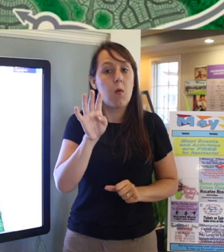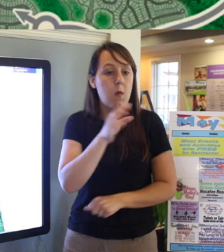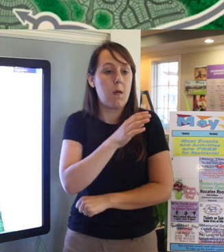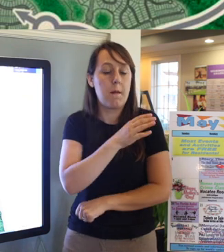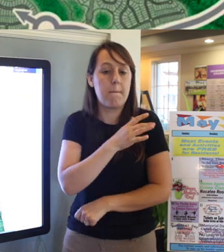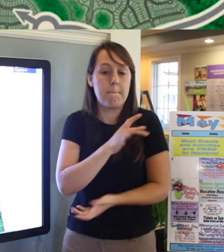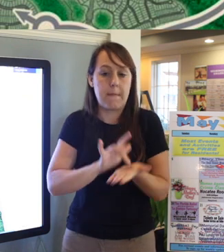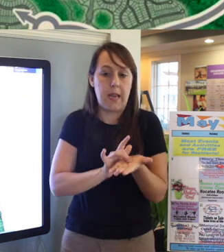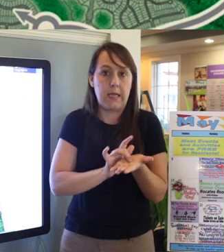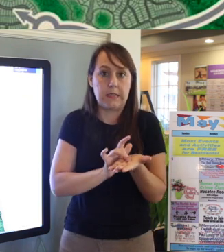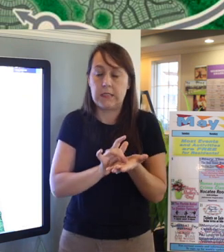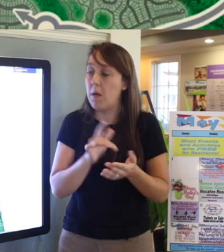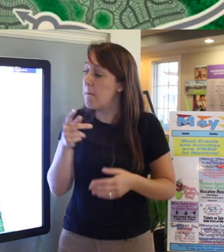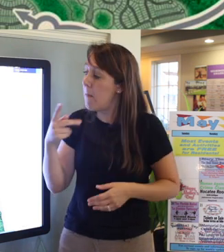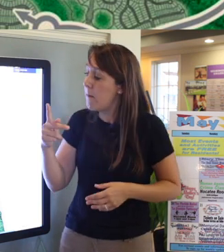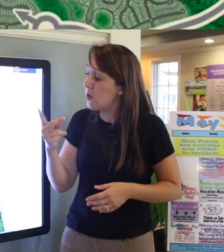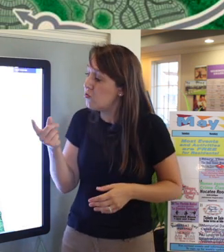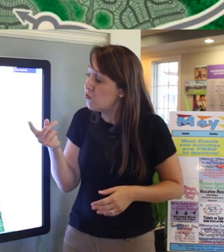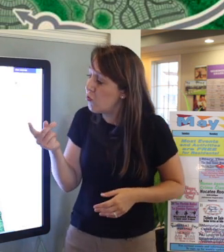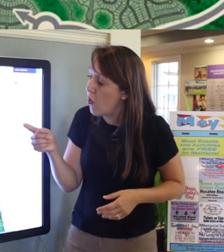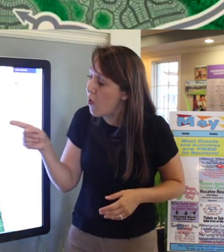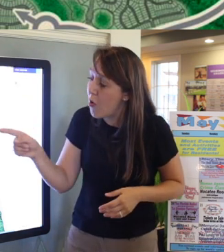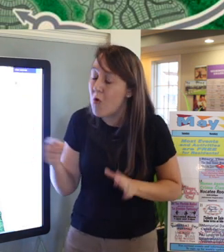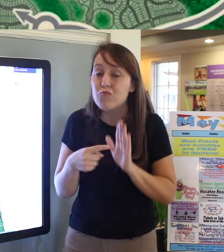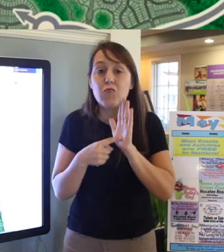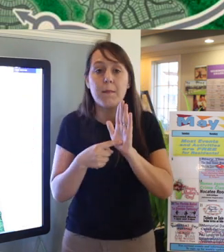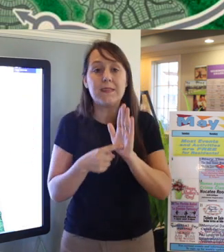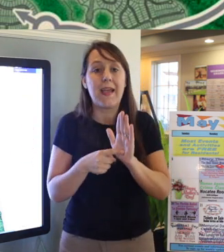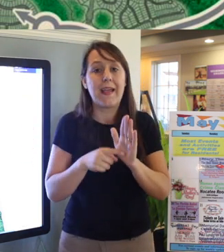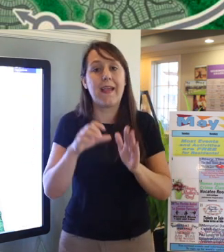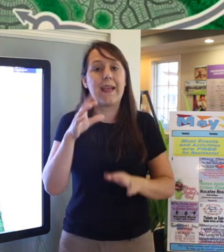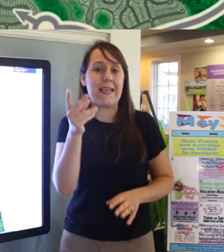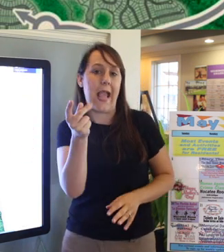and the purple dog bone represents the K9 For Warriors training facility